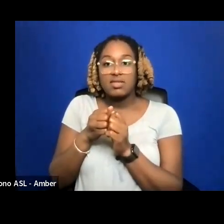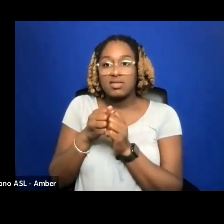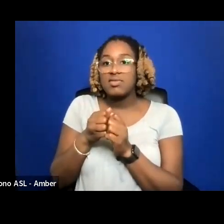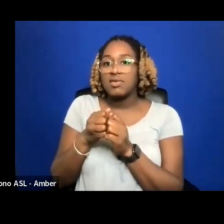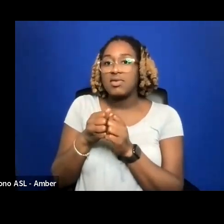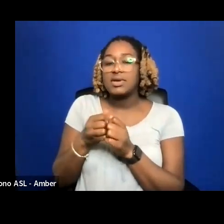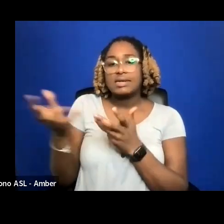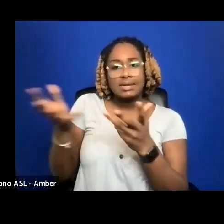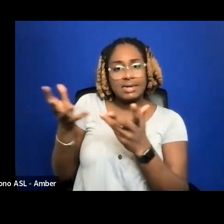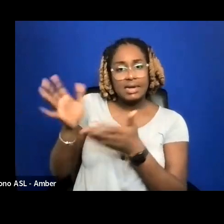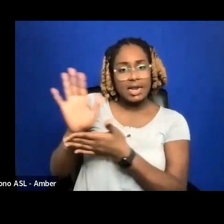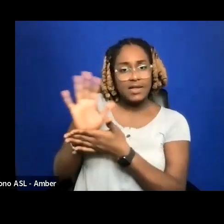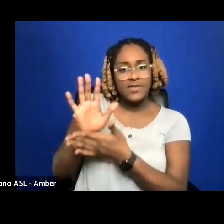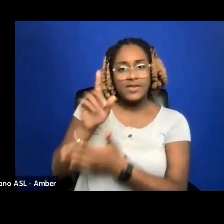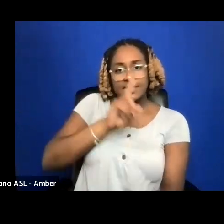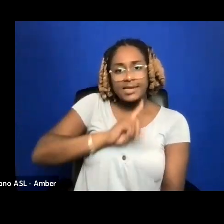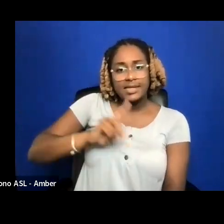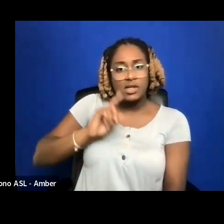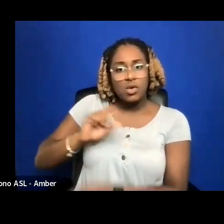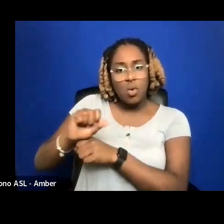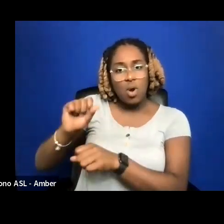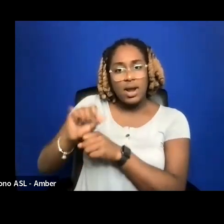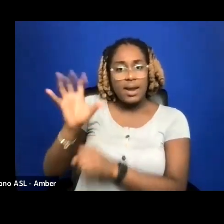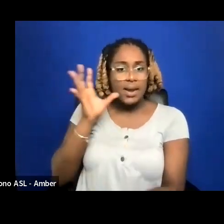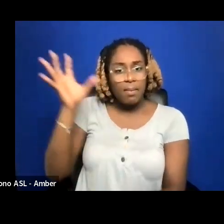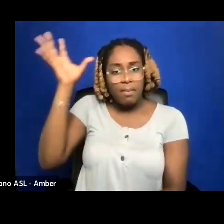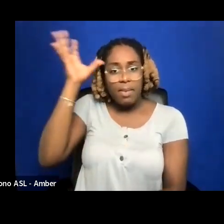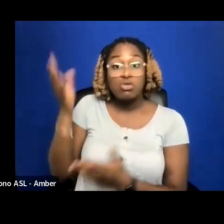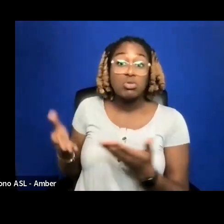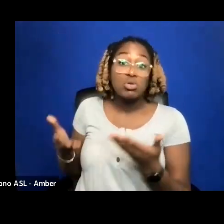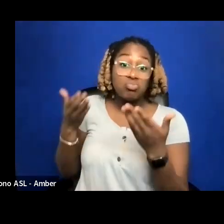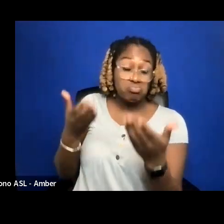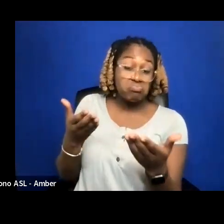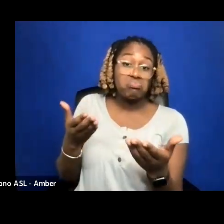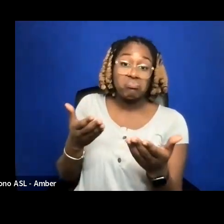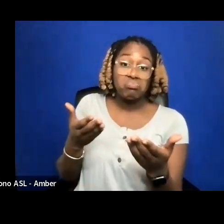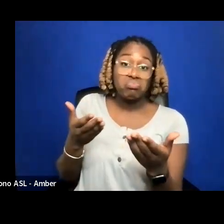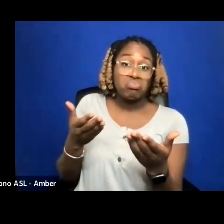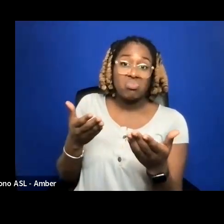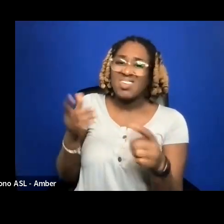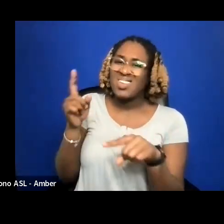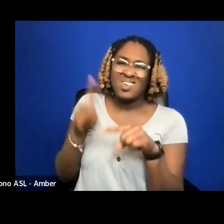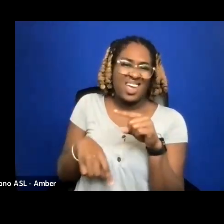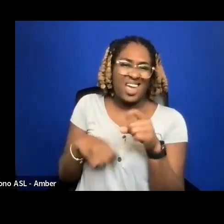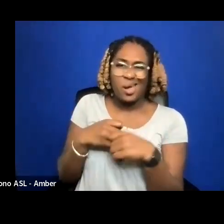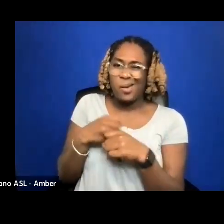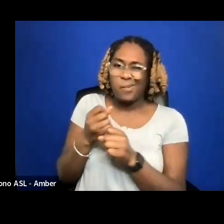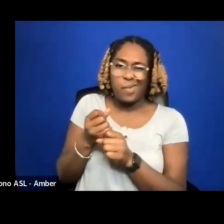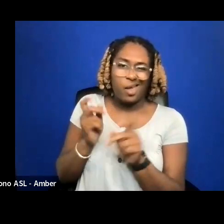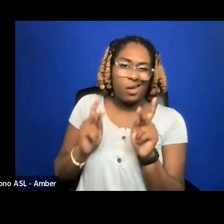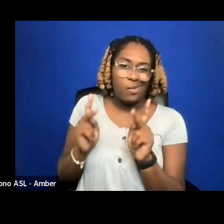PARENTS SUGGESTED THAT YOU CAN'T MAKE PEOPLE COME TO A SCREENING DURING THE WEEK WHEN THEY PROBABLY